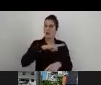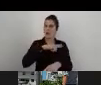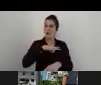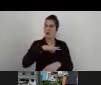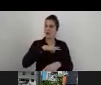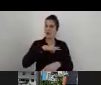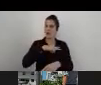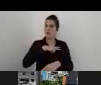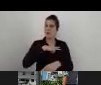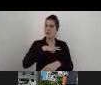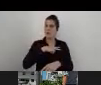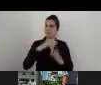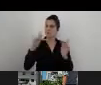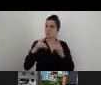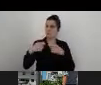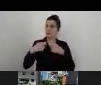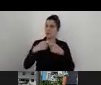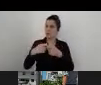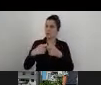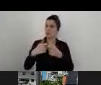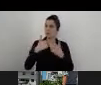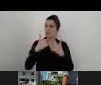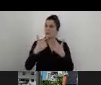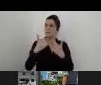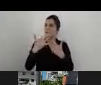about what kind of priorities need to be